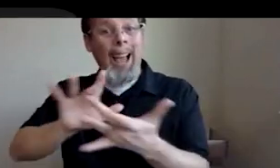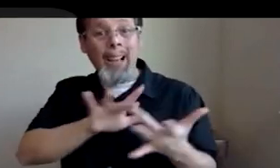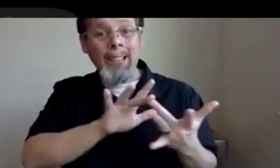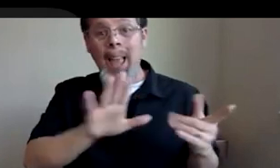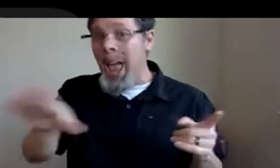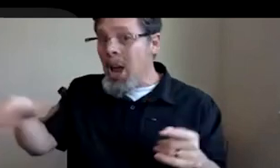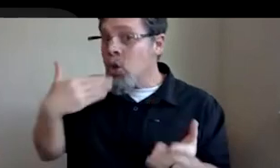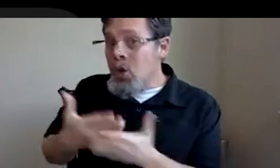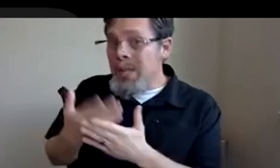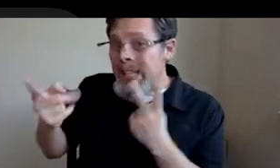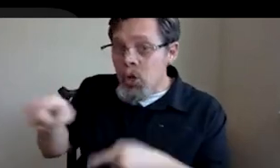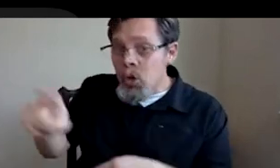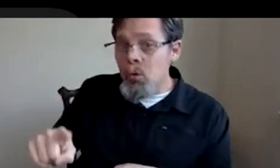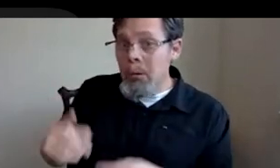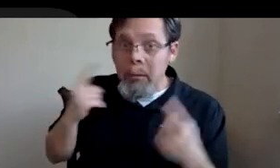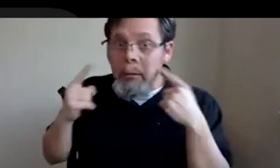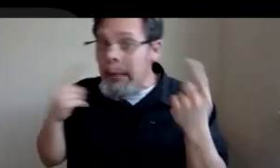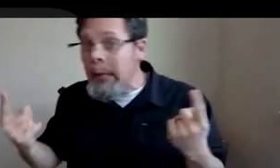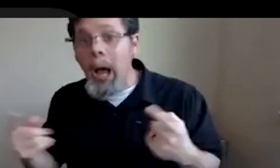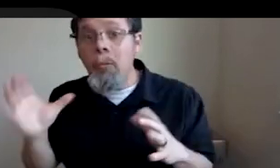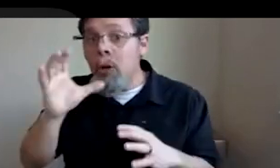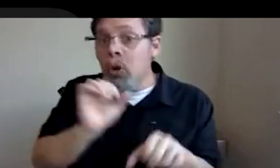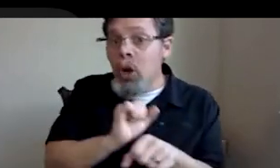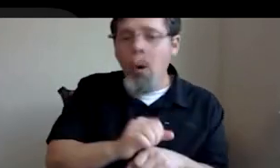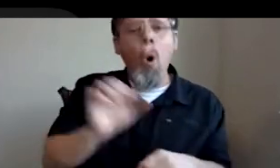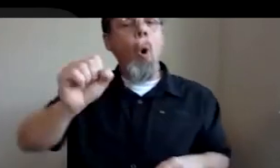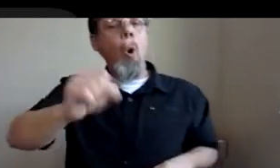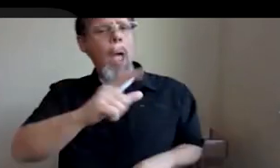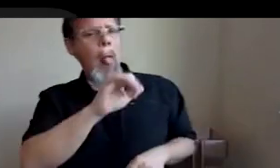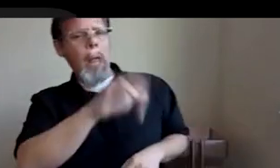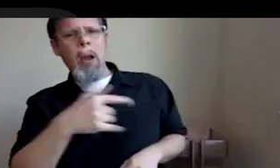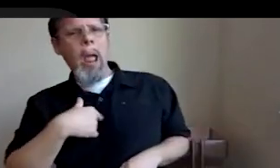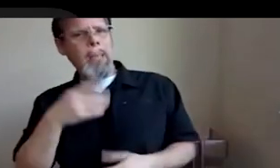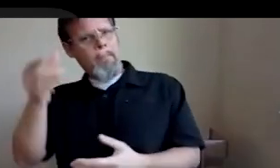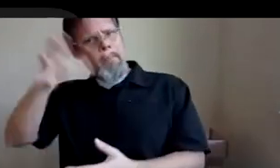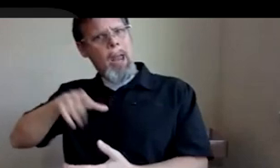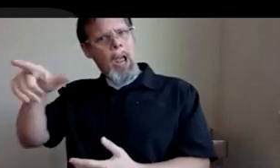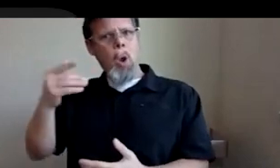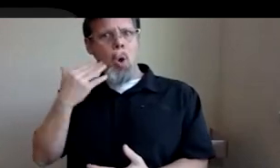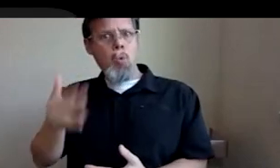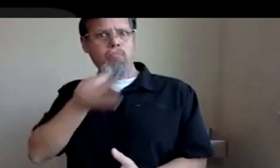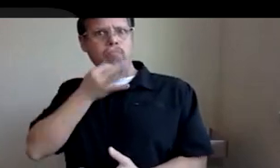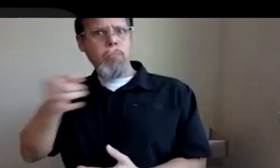anything? I'm looking for a job. Oh, yeah, Larry. This guy that I know who's really good at what he does, I work for this company now and we would